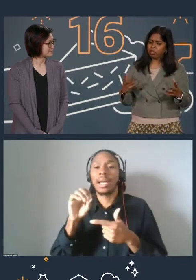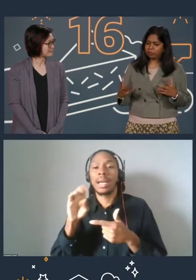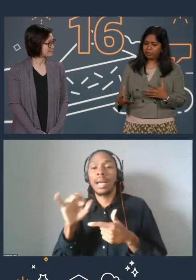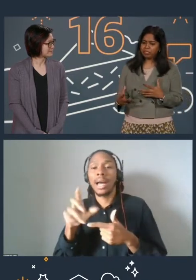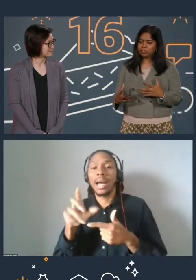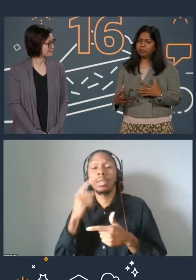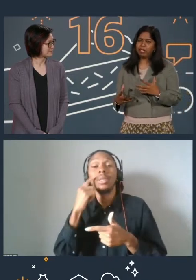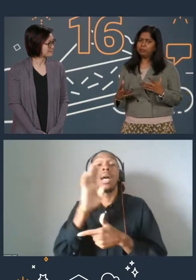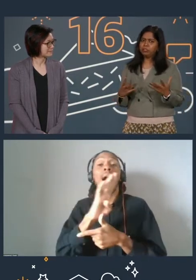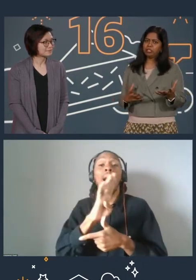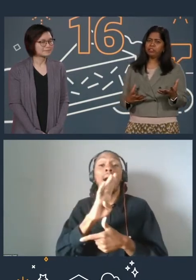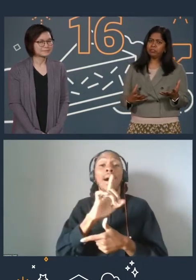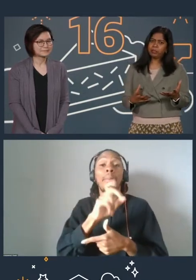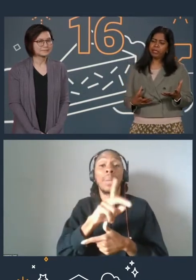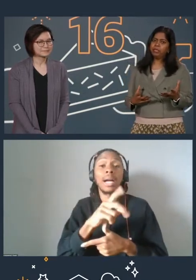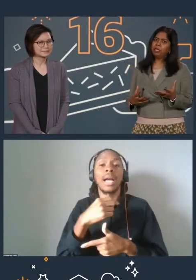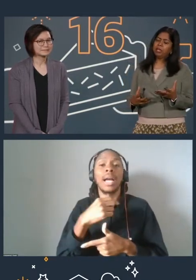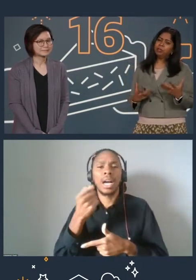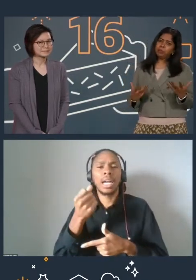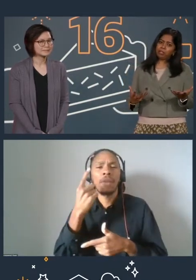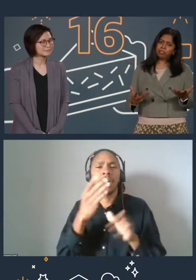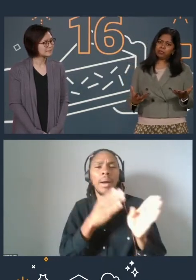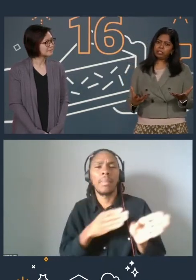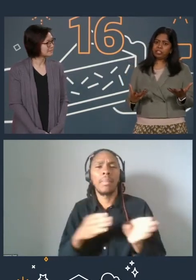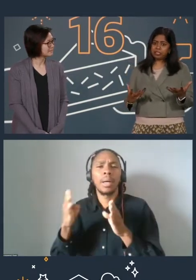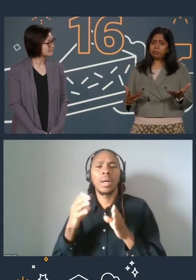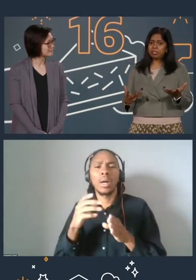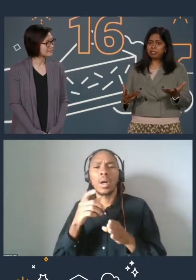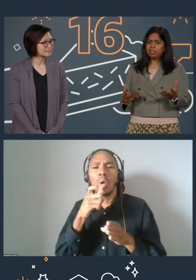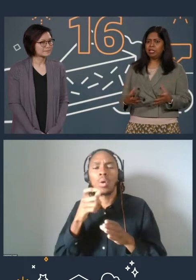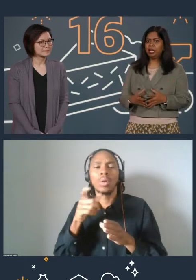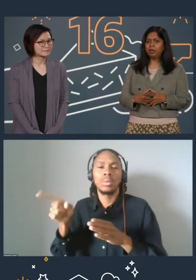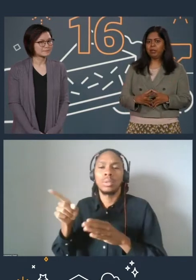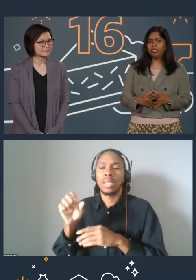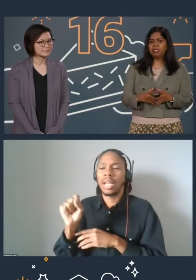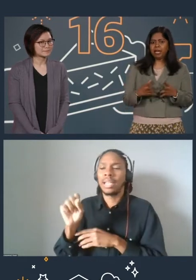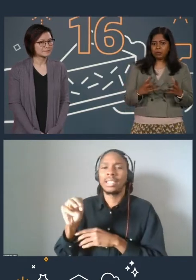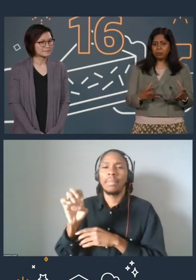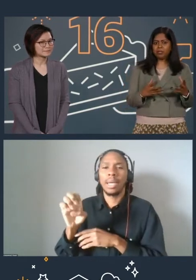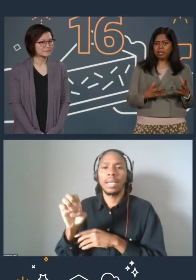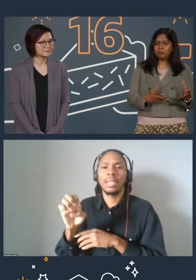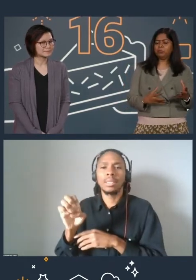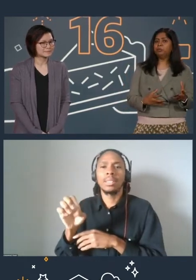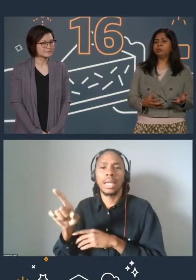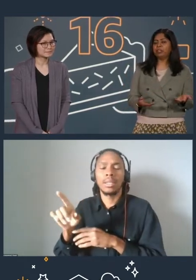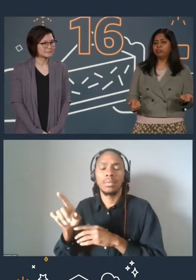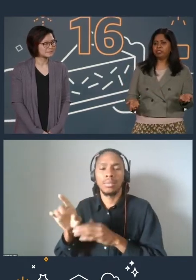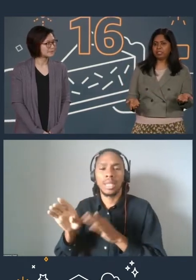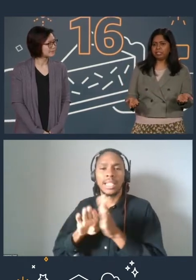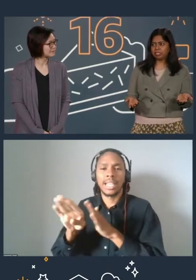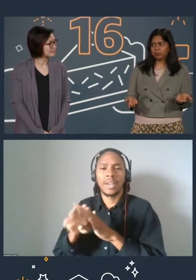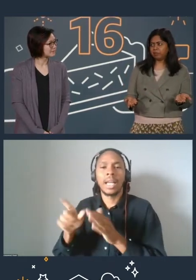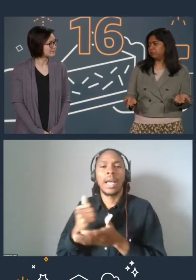a comprehensive plan put together by our block storage SMEs and that will help you prepare for the assessment.